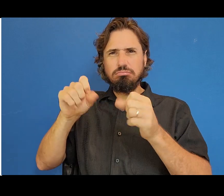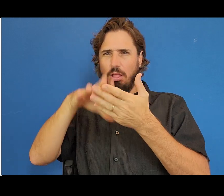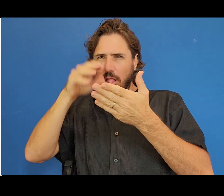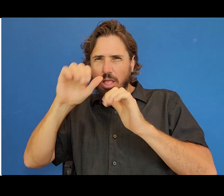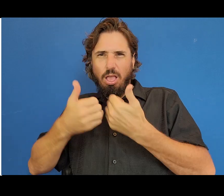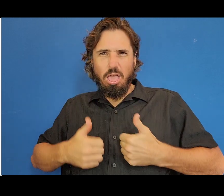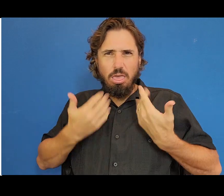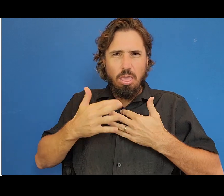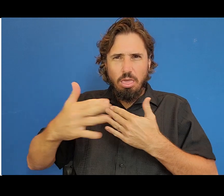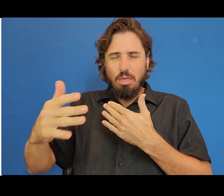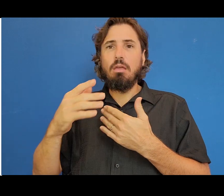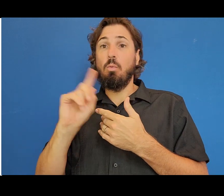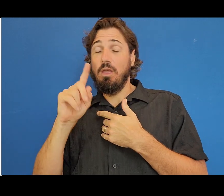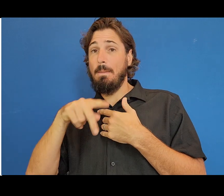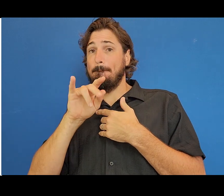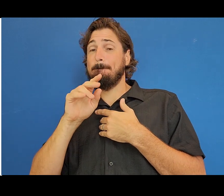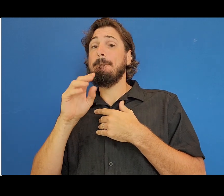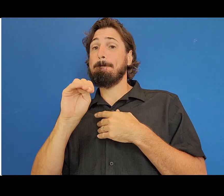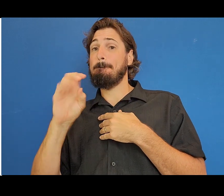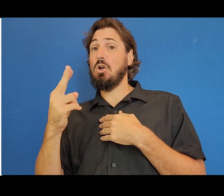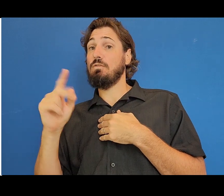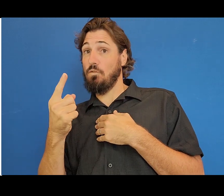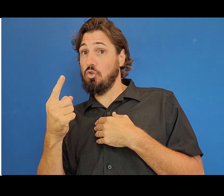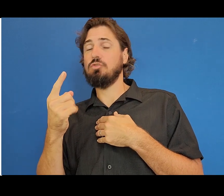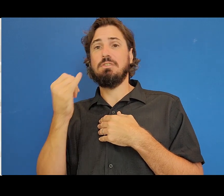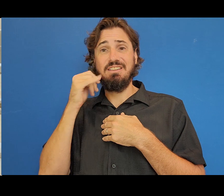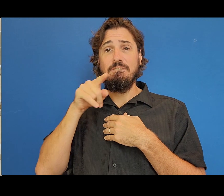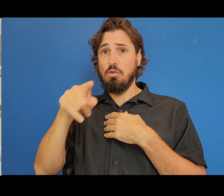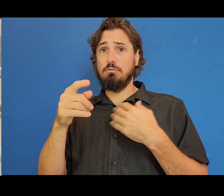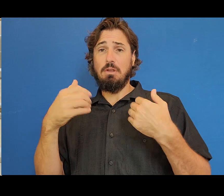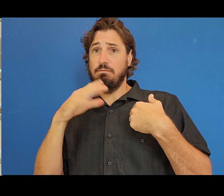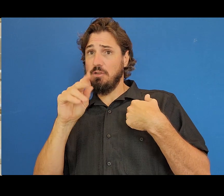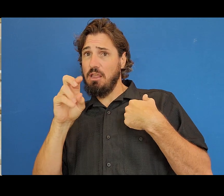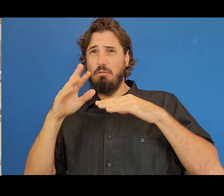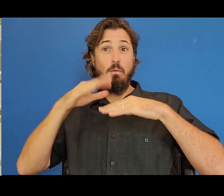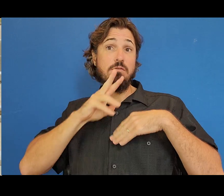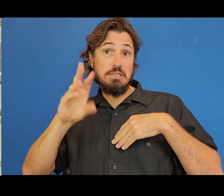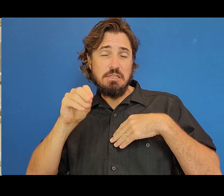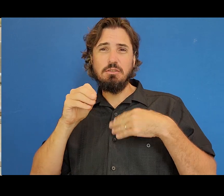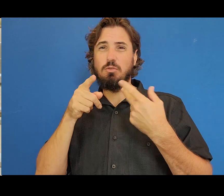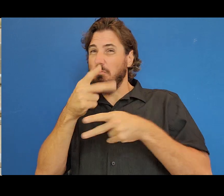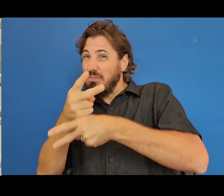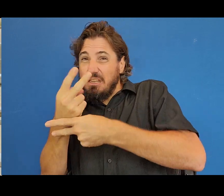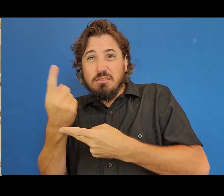Cancer survivors 60 years and older and their caregivers can participate in this six-week workshop in self-management.